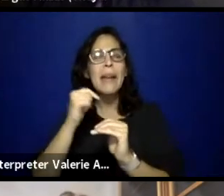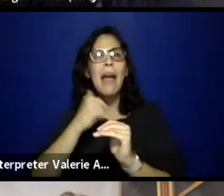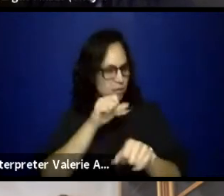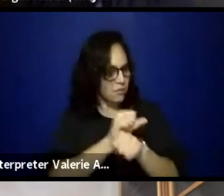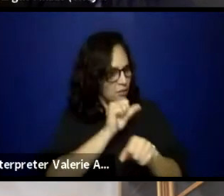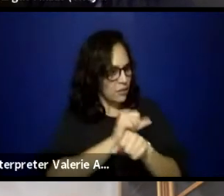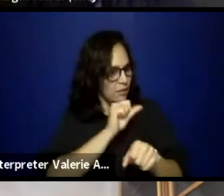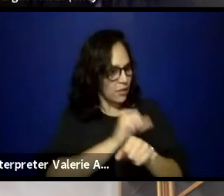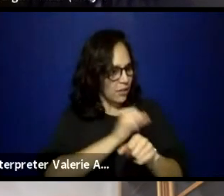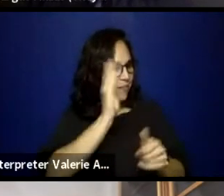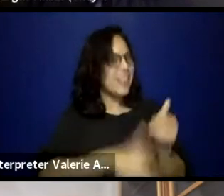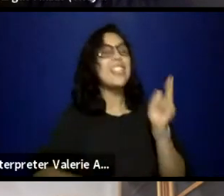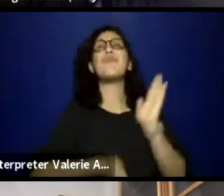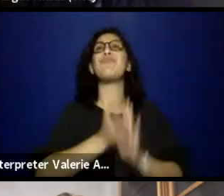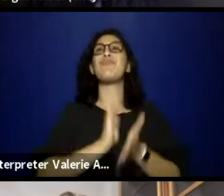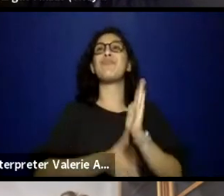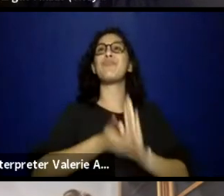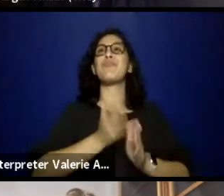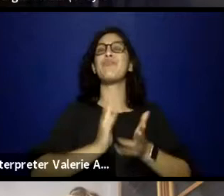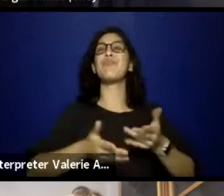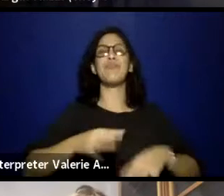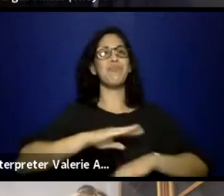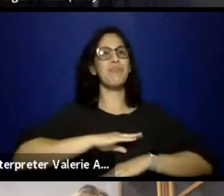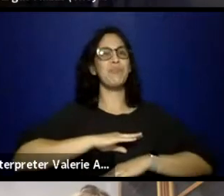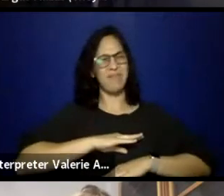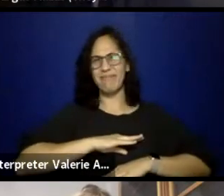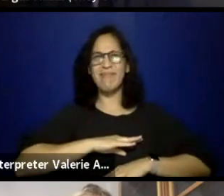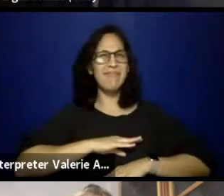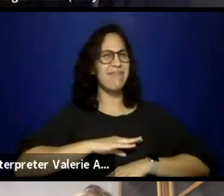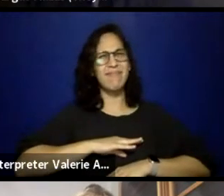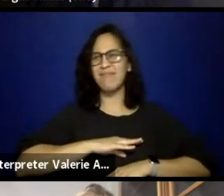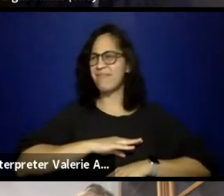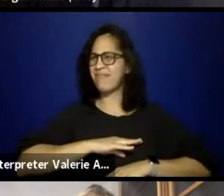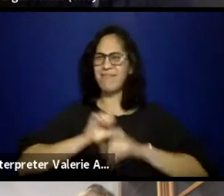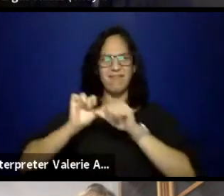to continue to unpack and unseed and plant new seed,